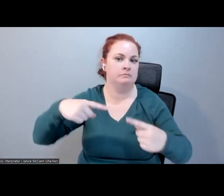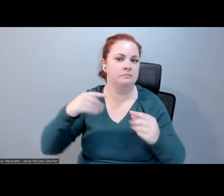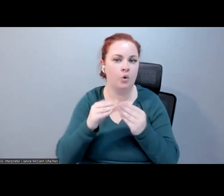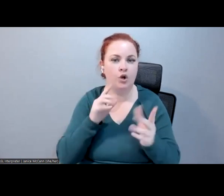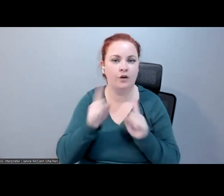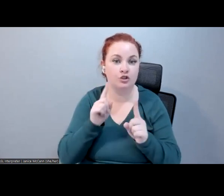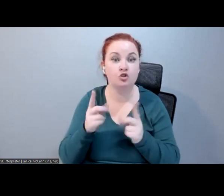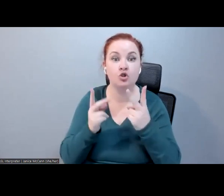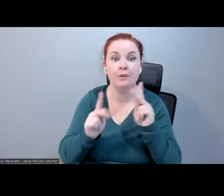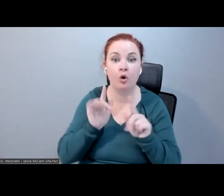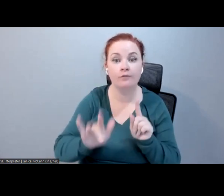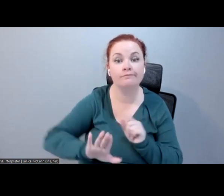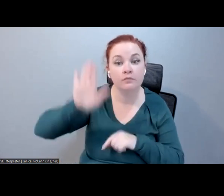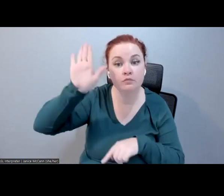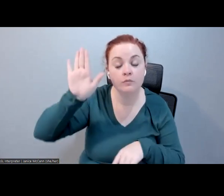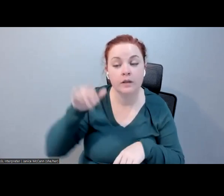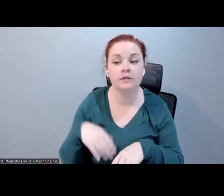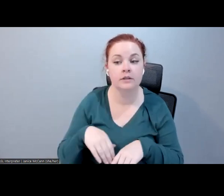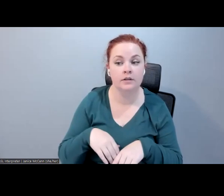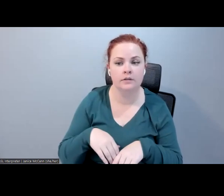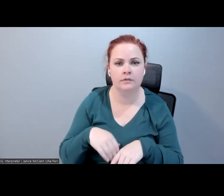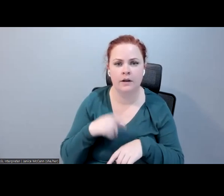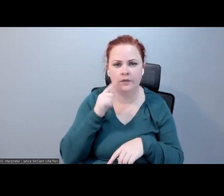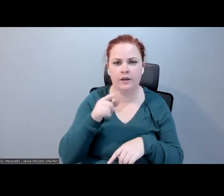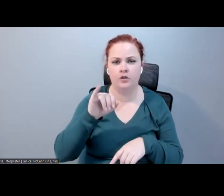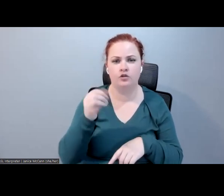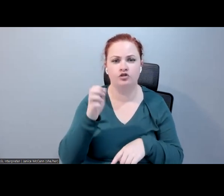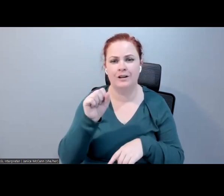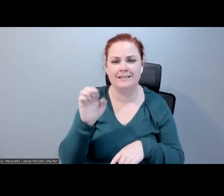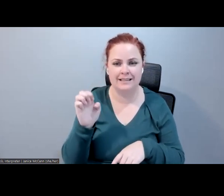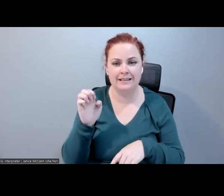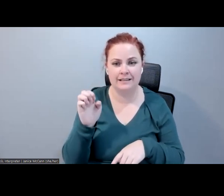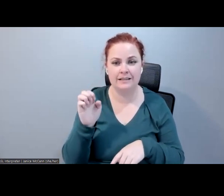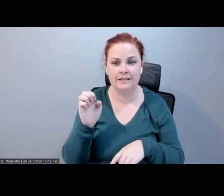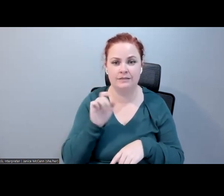with hands raised. You raised your hand first so we'll put